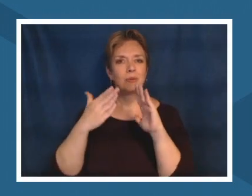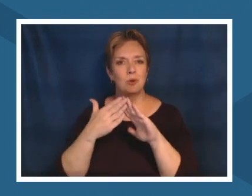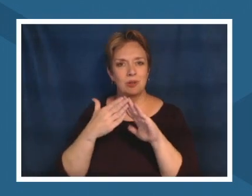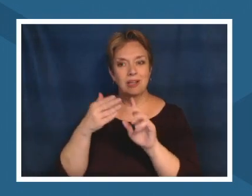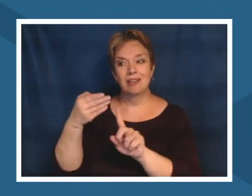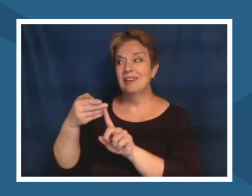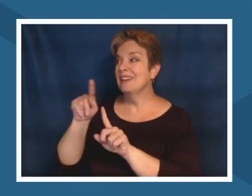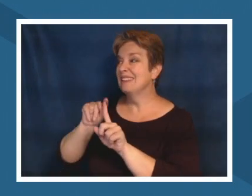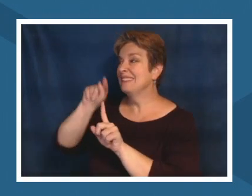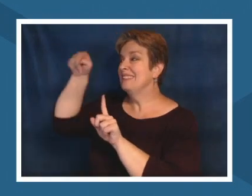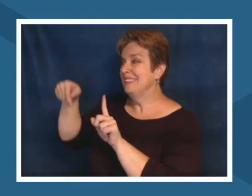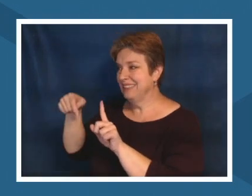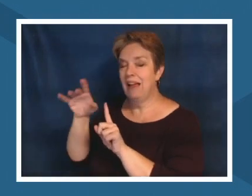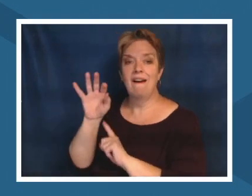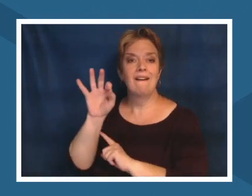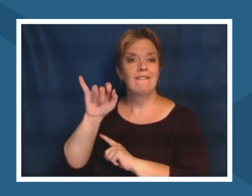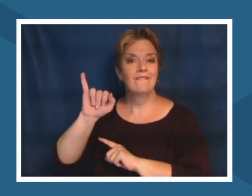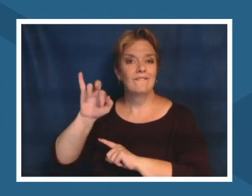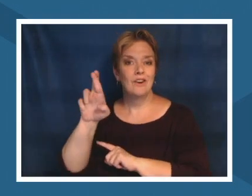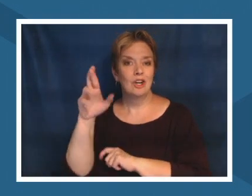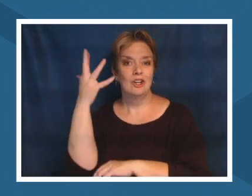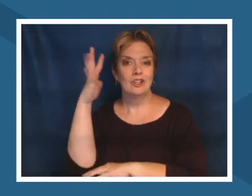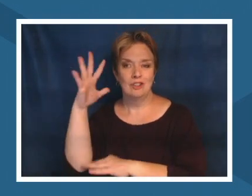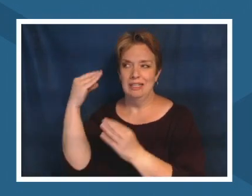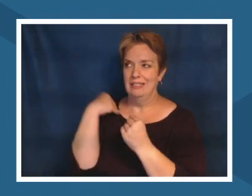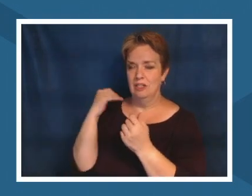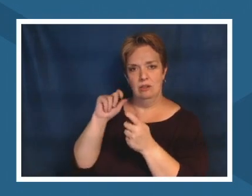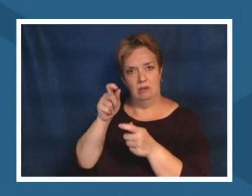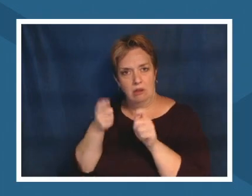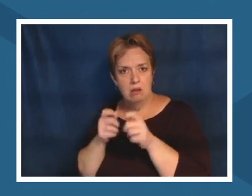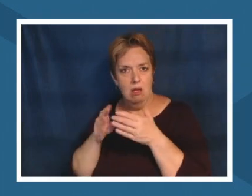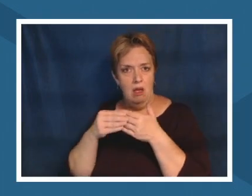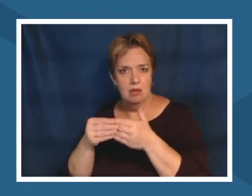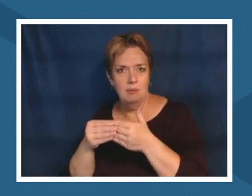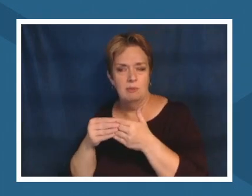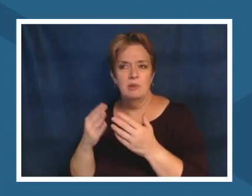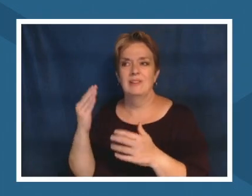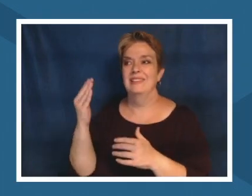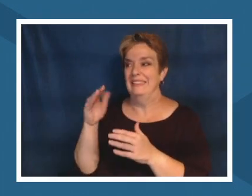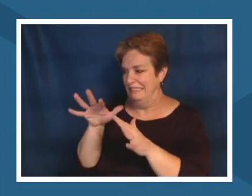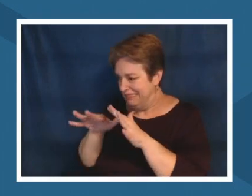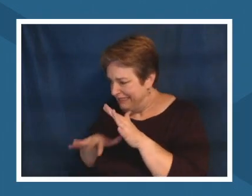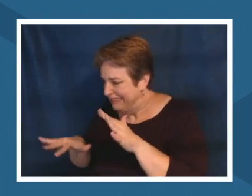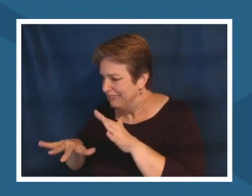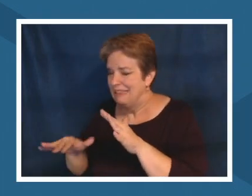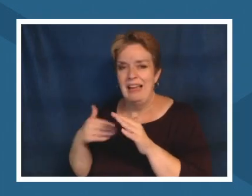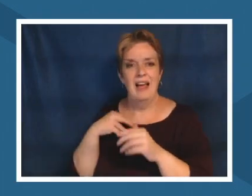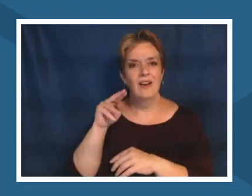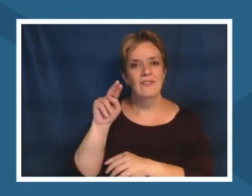nettles which teach us inner strength and and you know self-awareness right